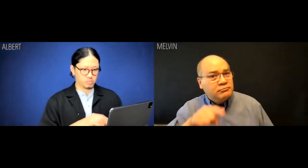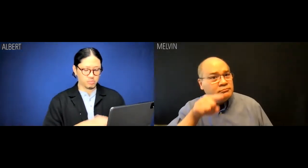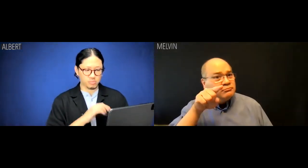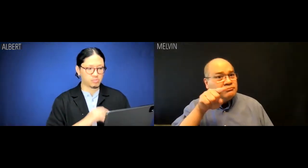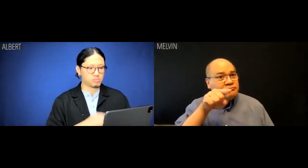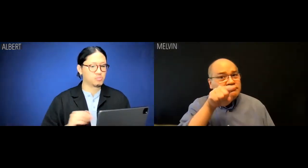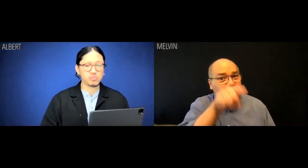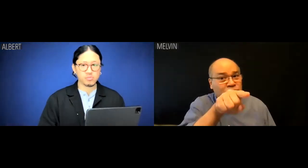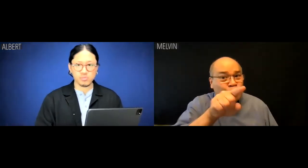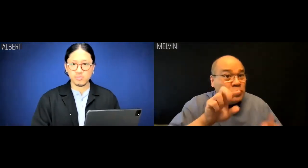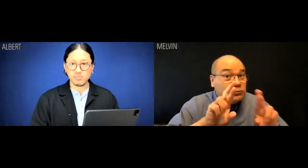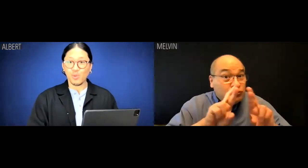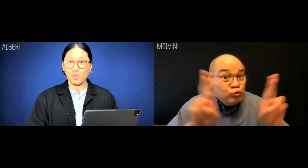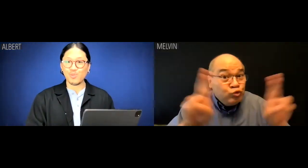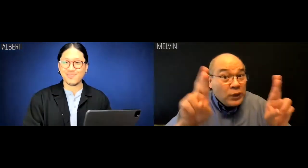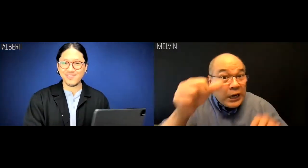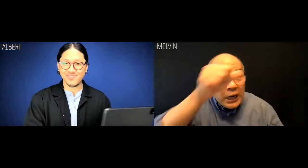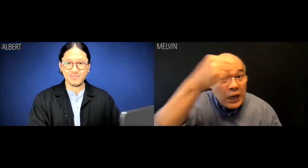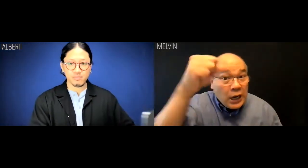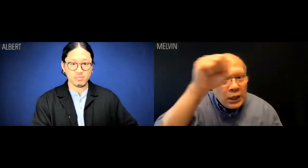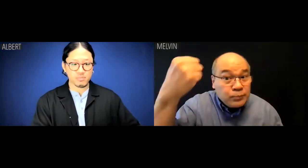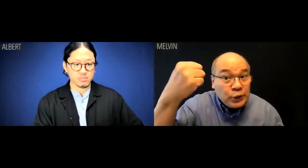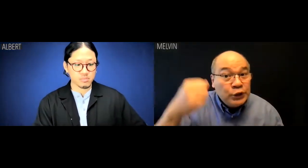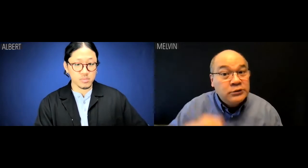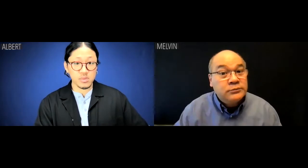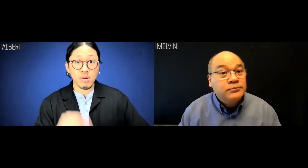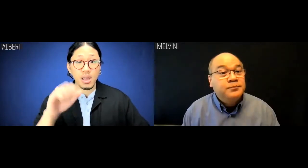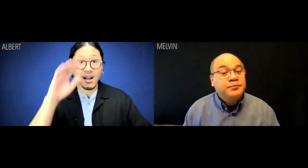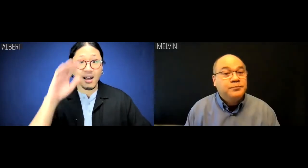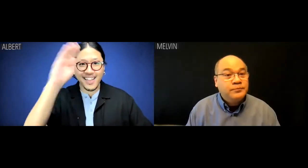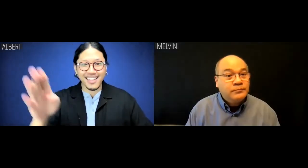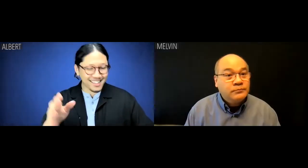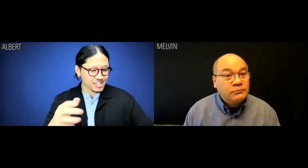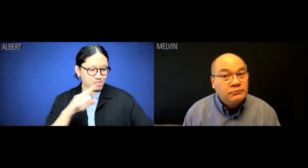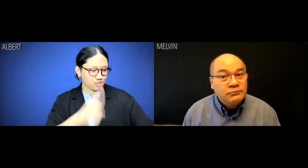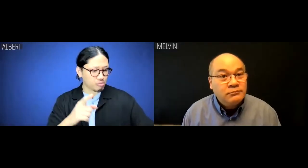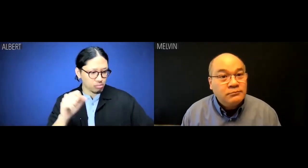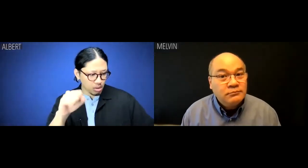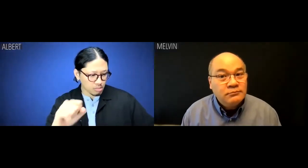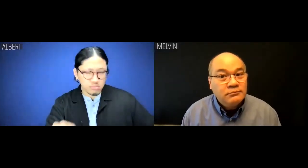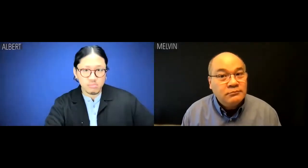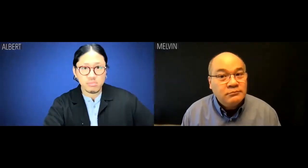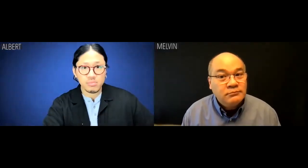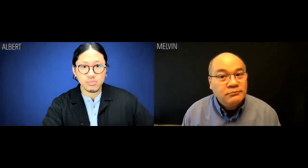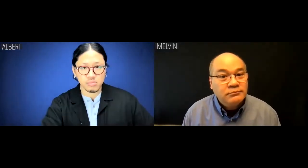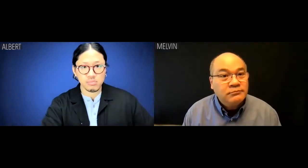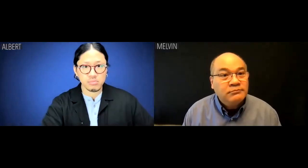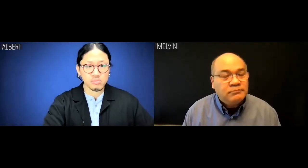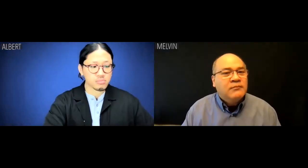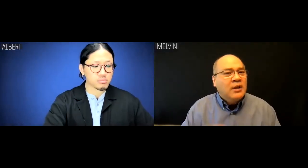Melvin: You ready, Albert? Albert: Oh, hey, Melvin. Sure.